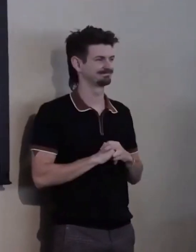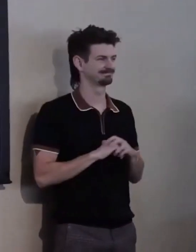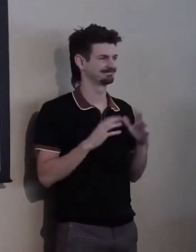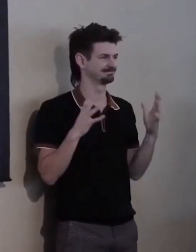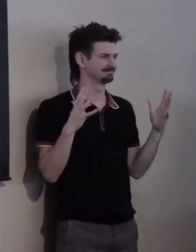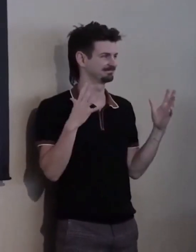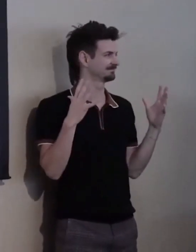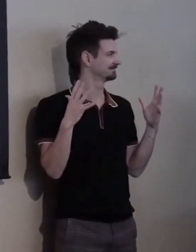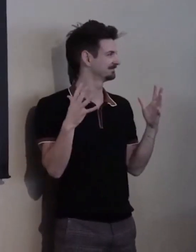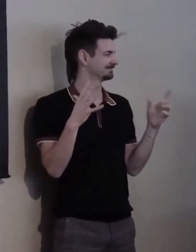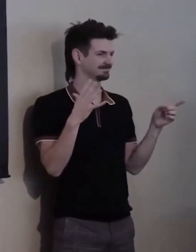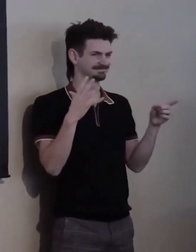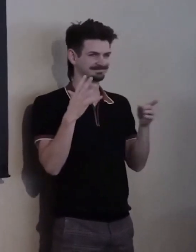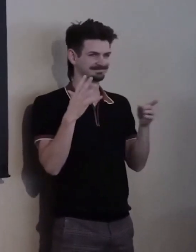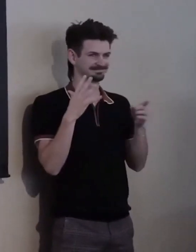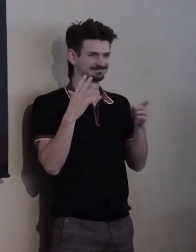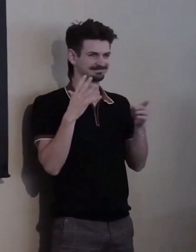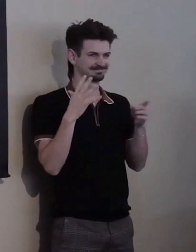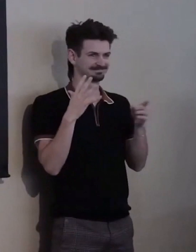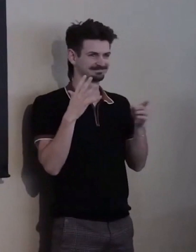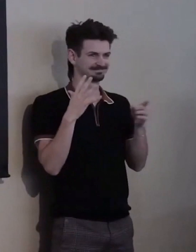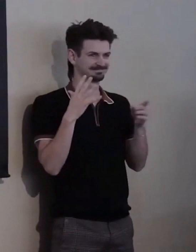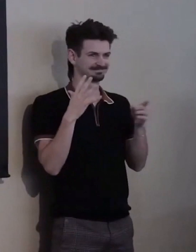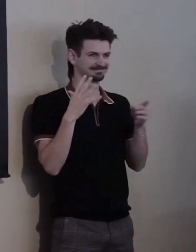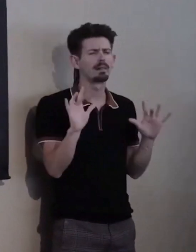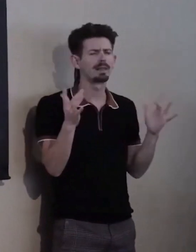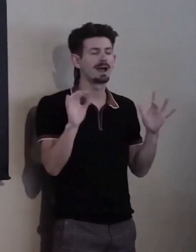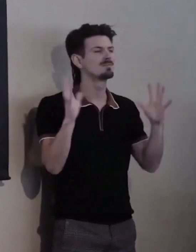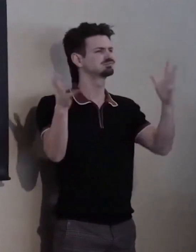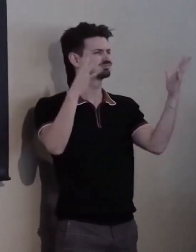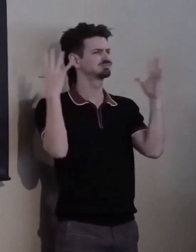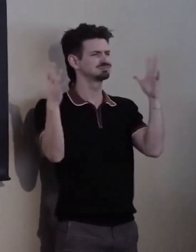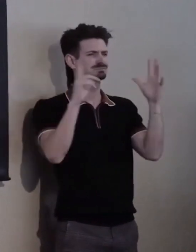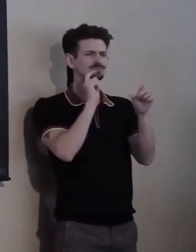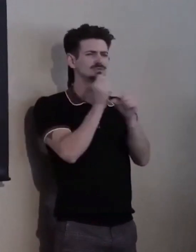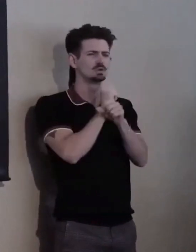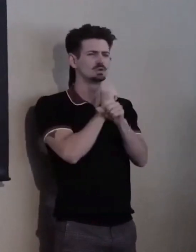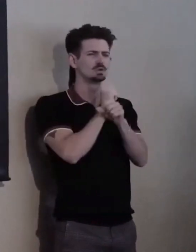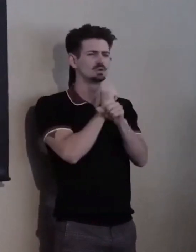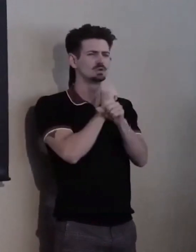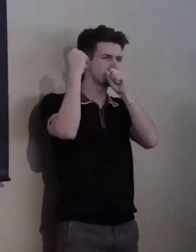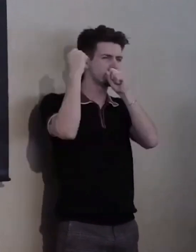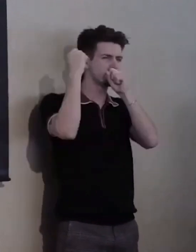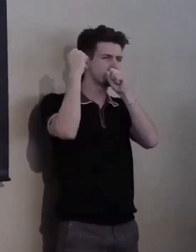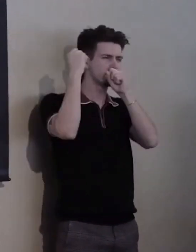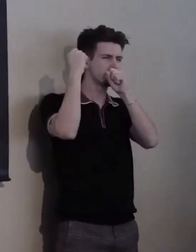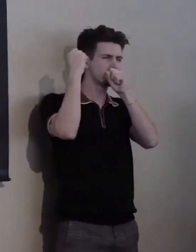Actually, you can do better than that, let's hear a real round of applause. [loader clapping and yelling]